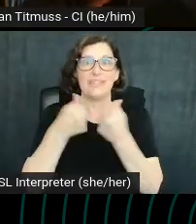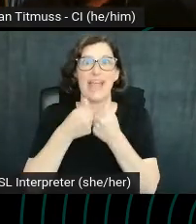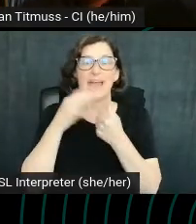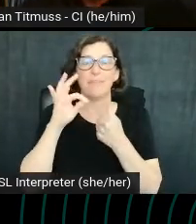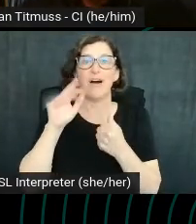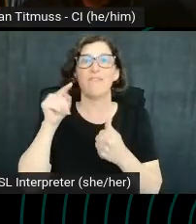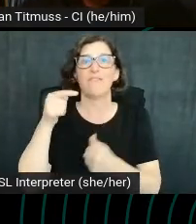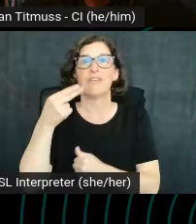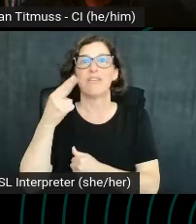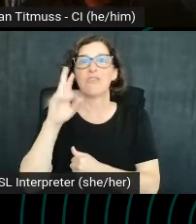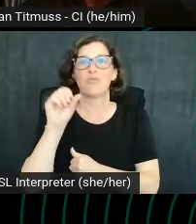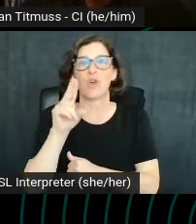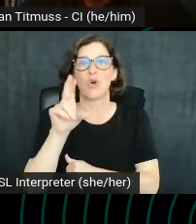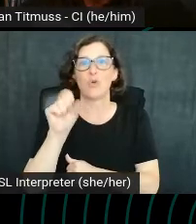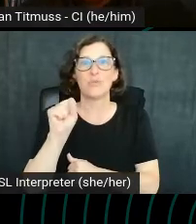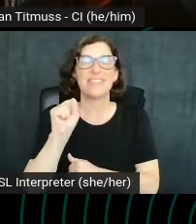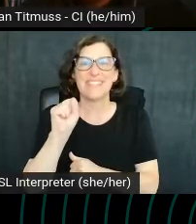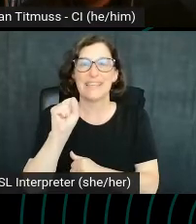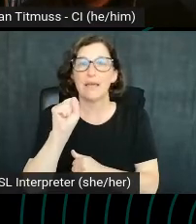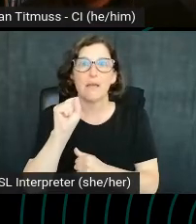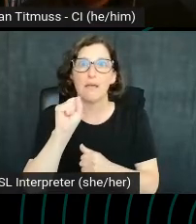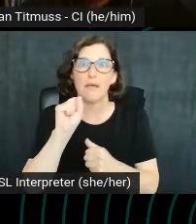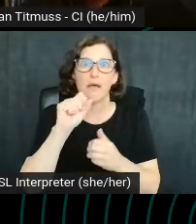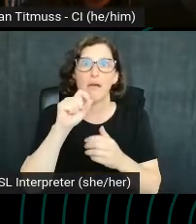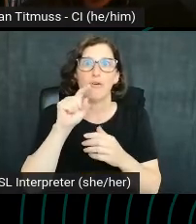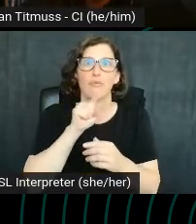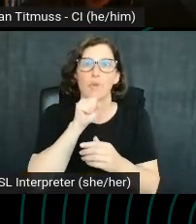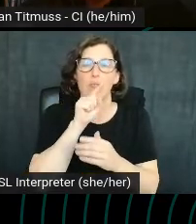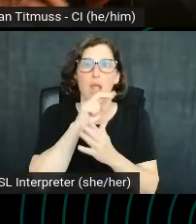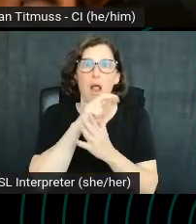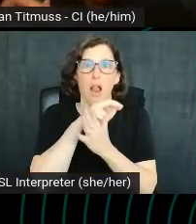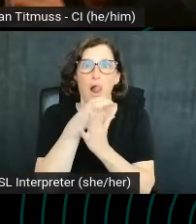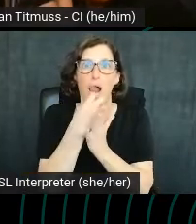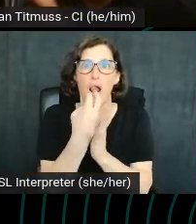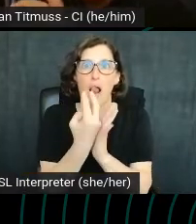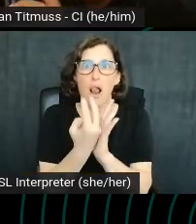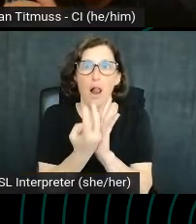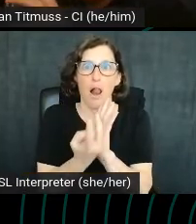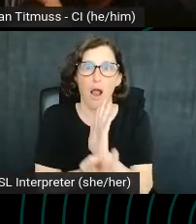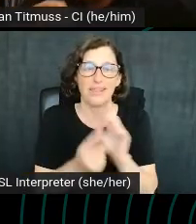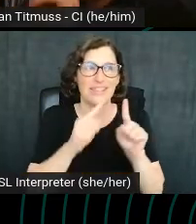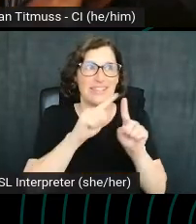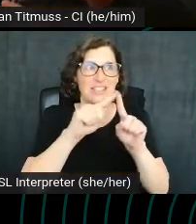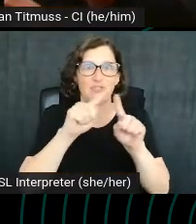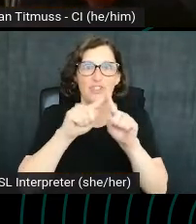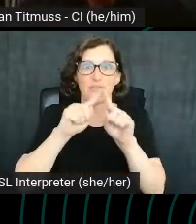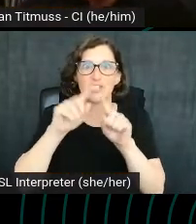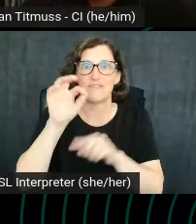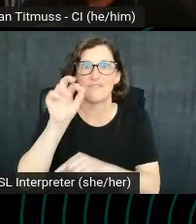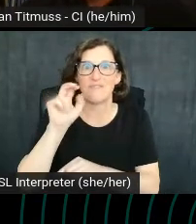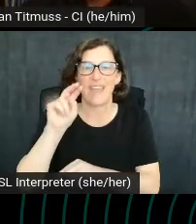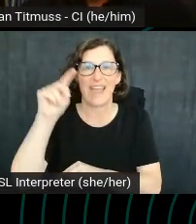but I really went down the rabbit hole in like these intricate fan theories, reading the books, and listening to